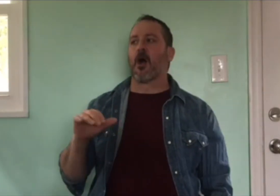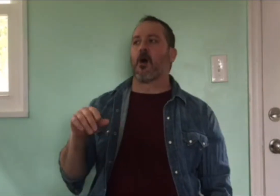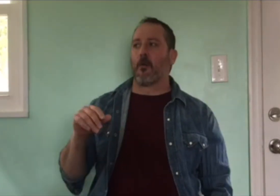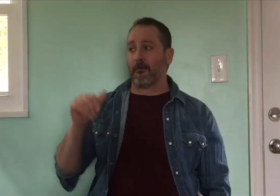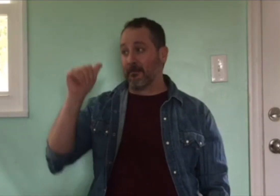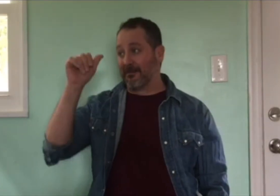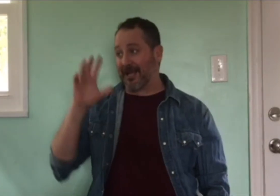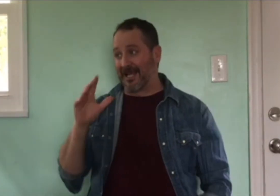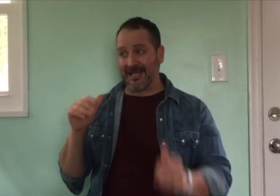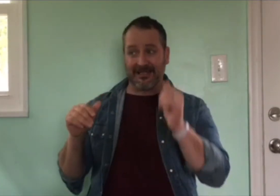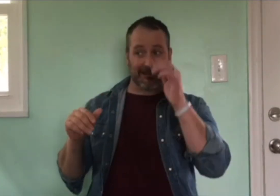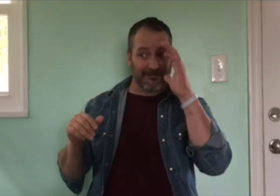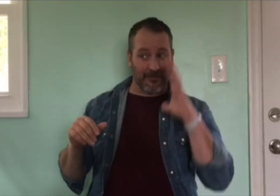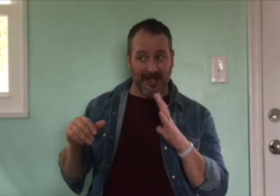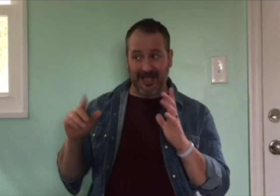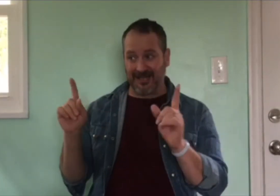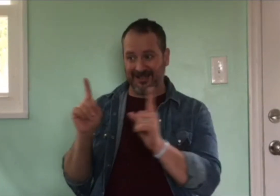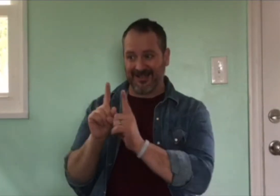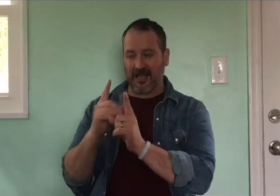So I proceeded to ask my friend what the word meant. My friend explained that it was when two men liked each other.